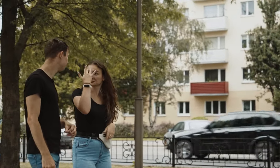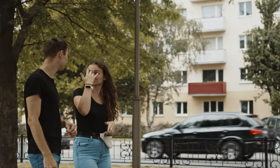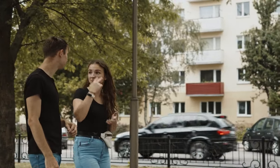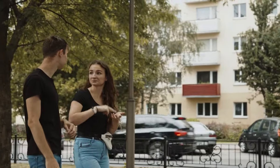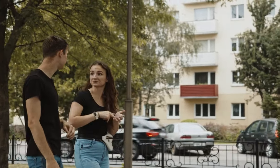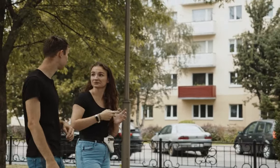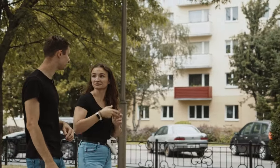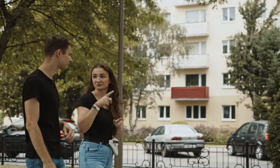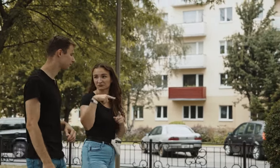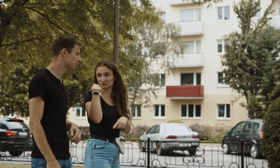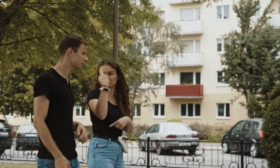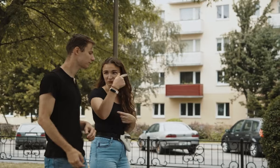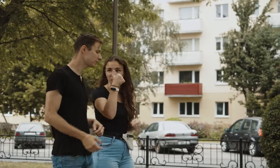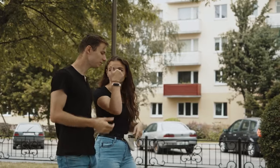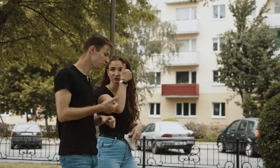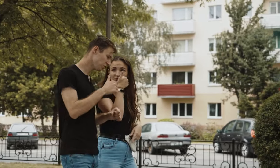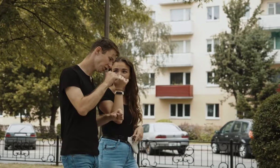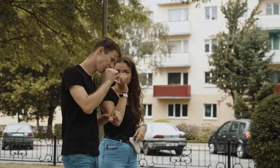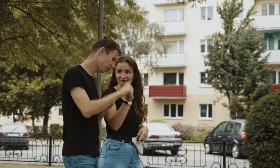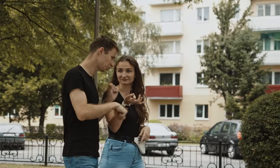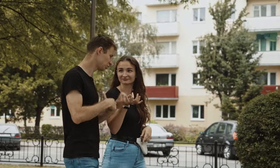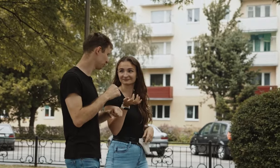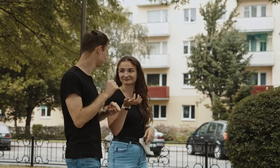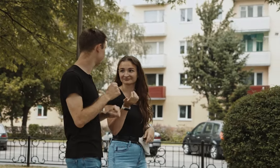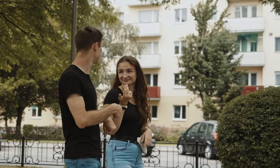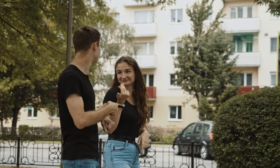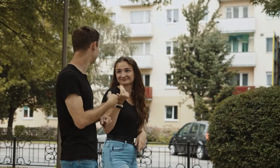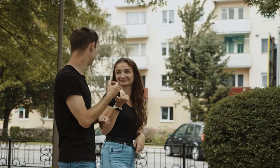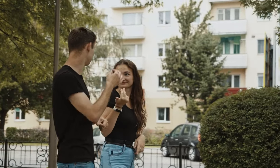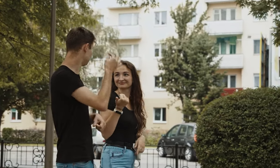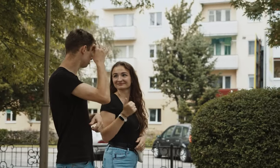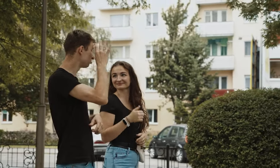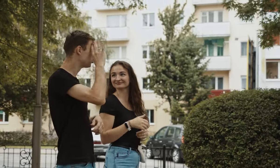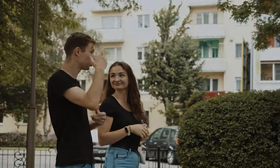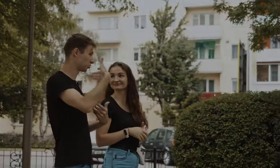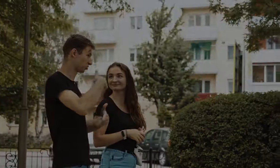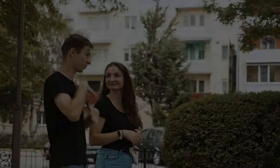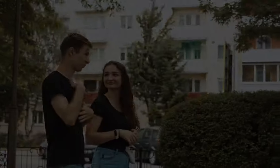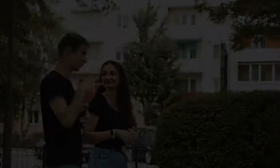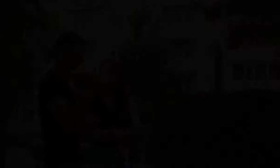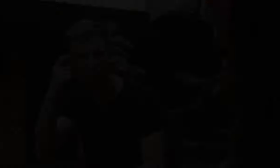In addition to his advocacy, Berthier was a gifted writer and artist. His works,